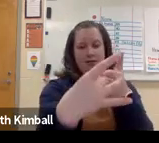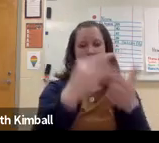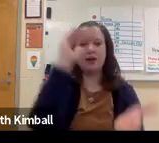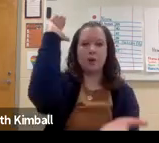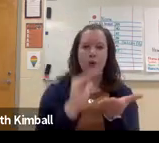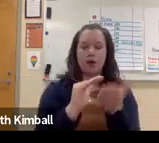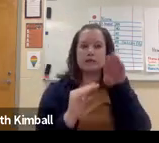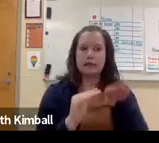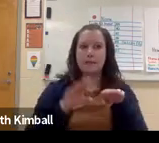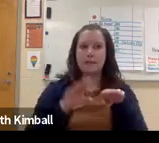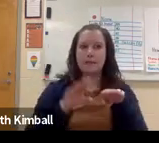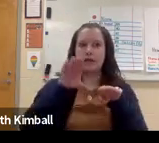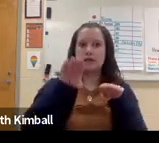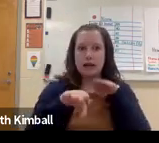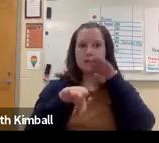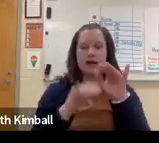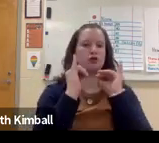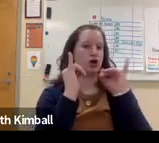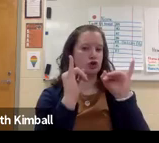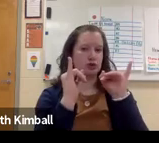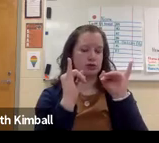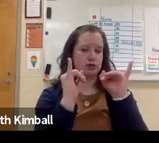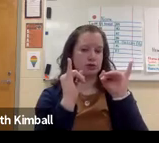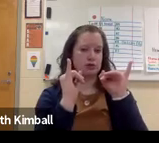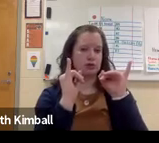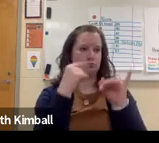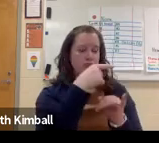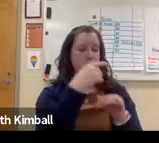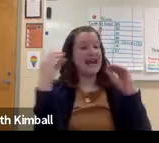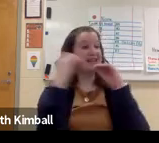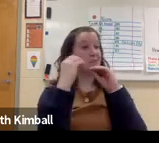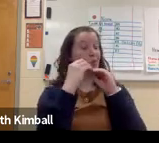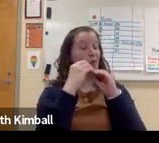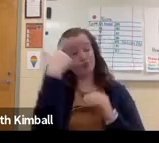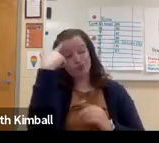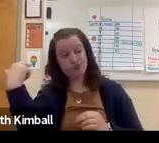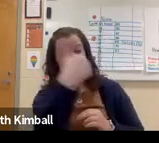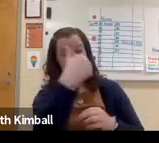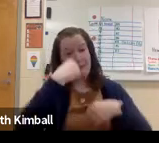but with less guidance, less step by step instruction.